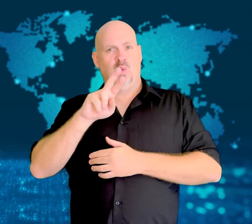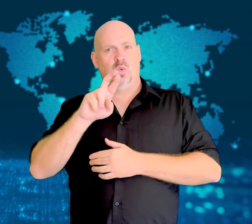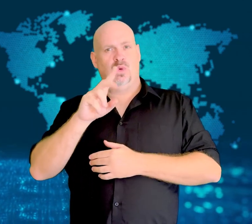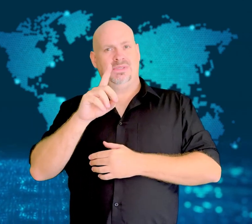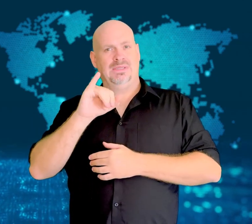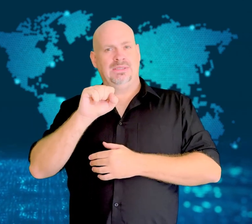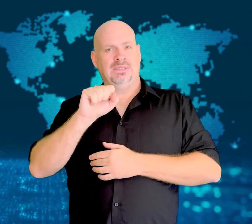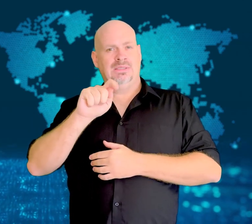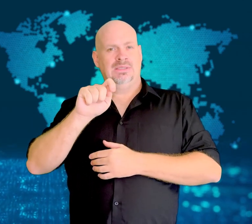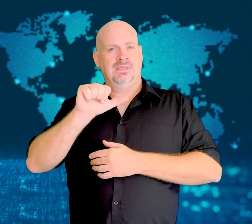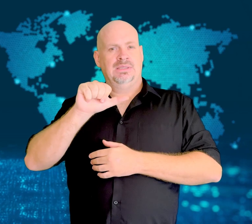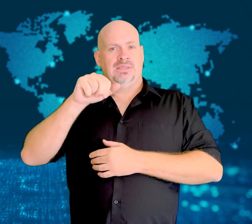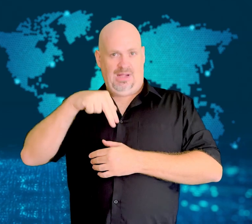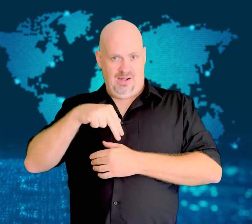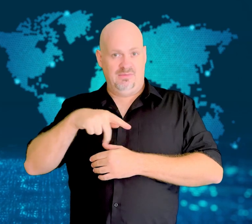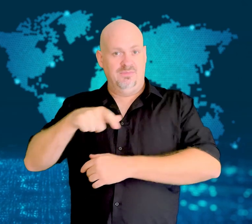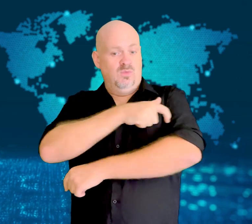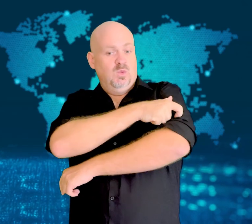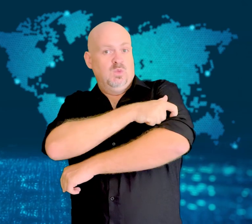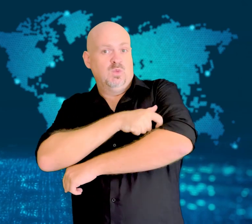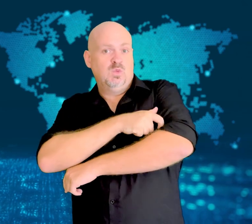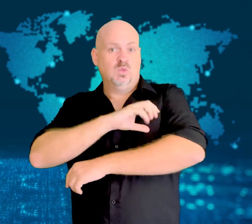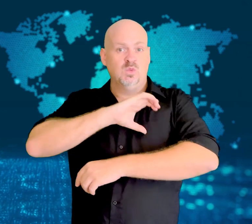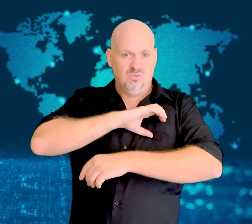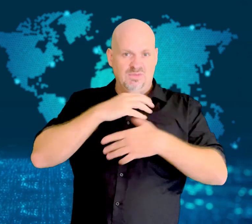Iranian schoolchildren.